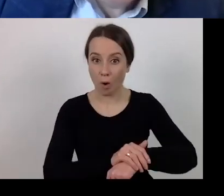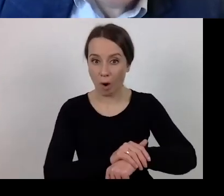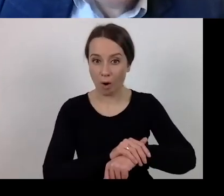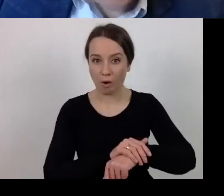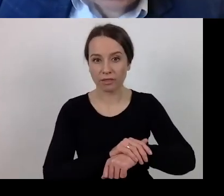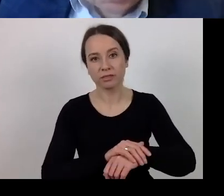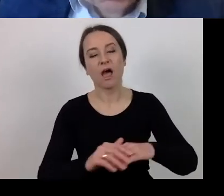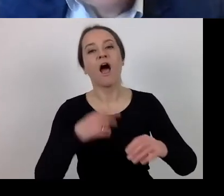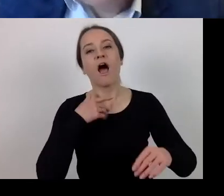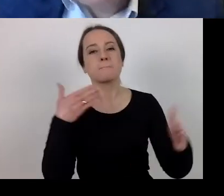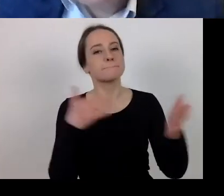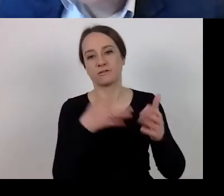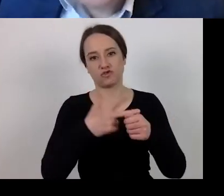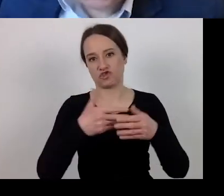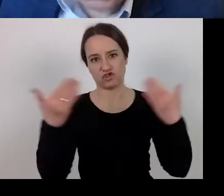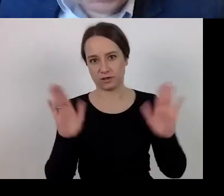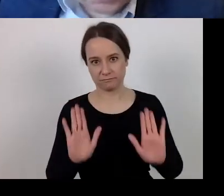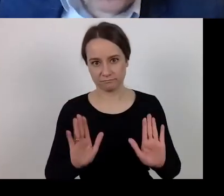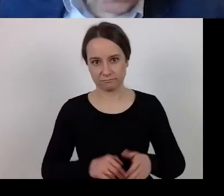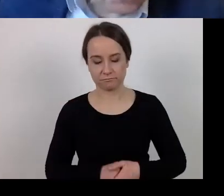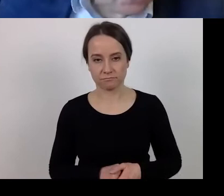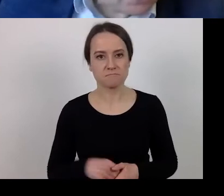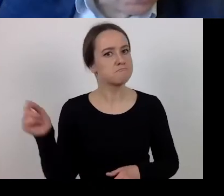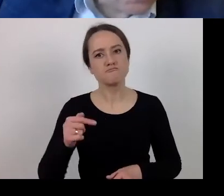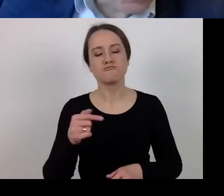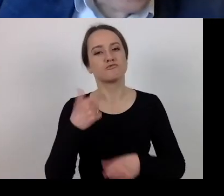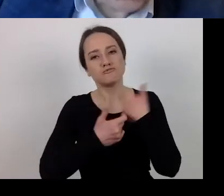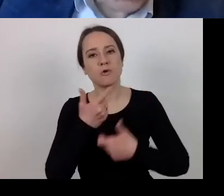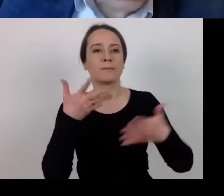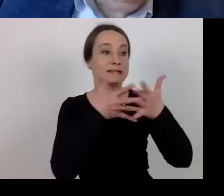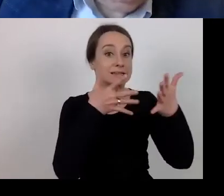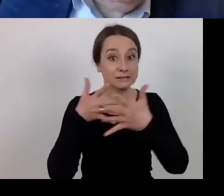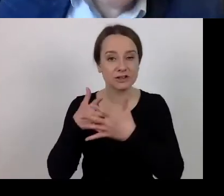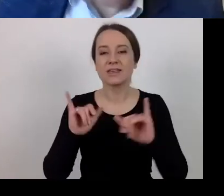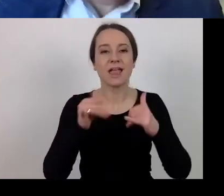There must also be an assessment to see if in relation to to a specific factual situation